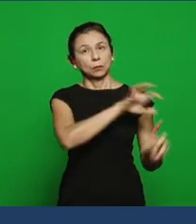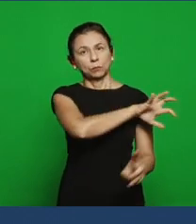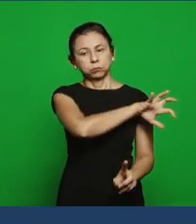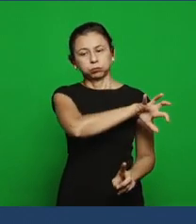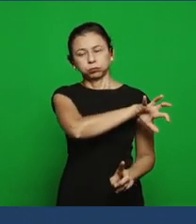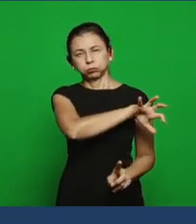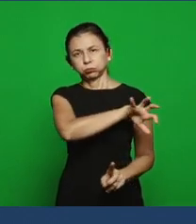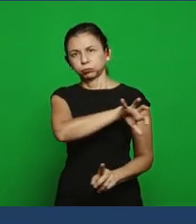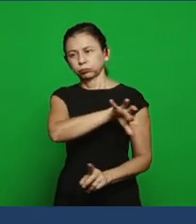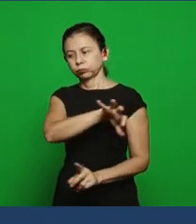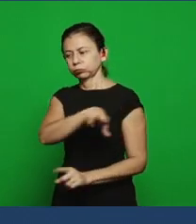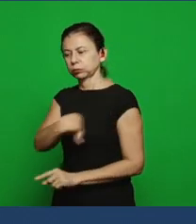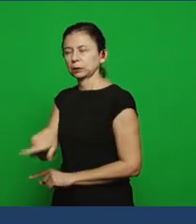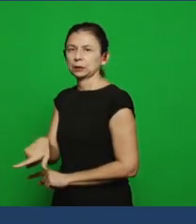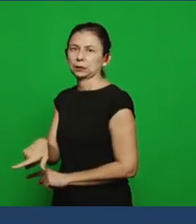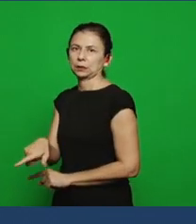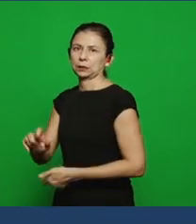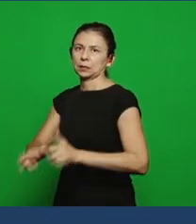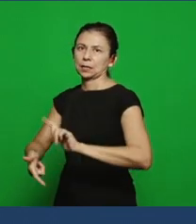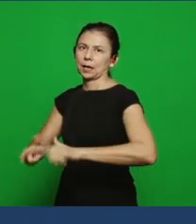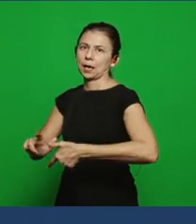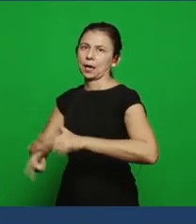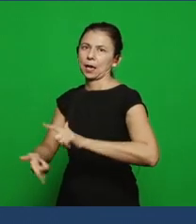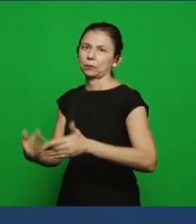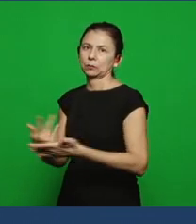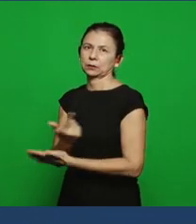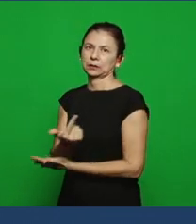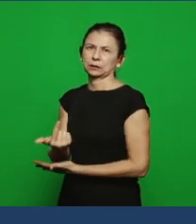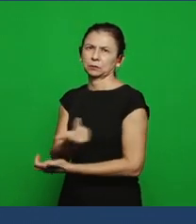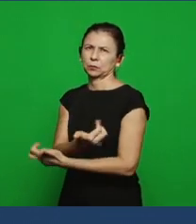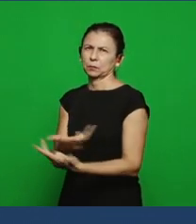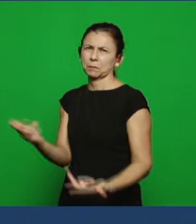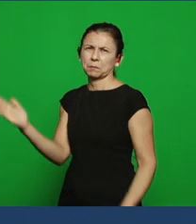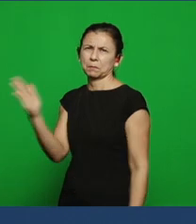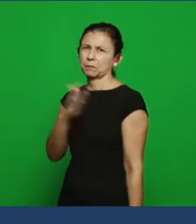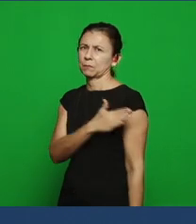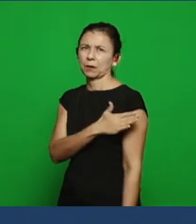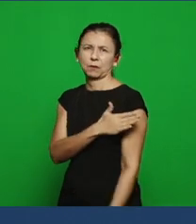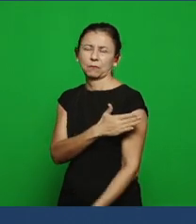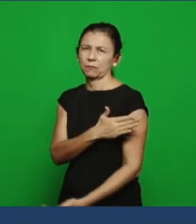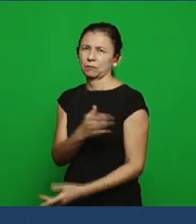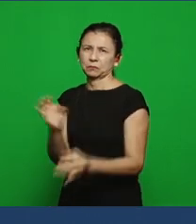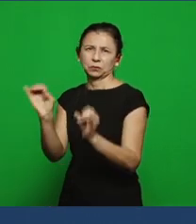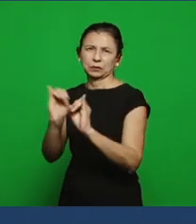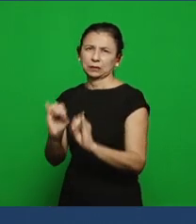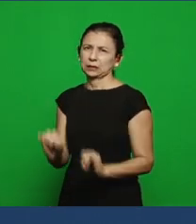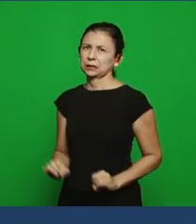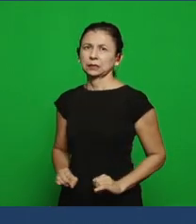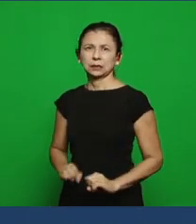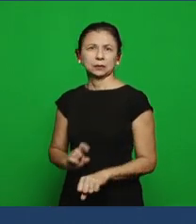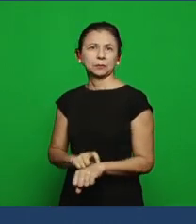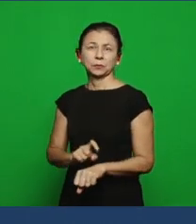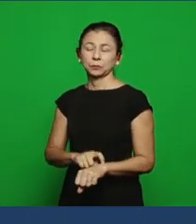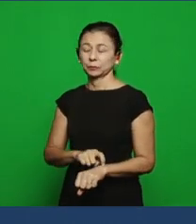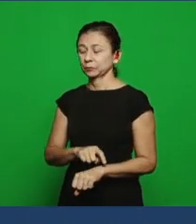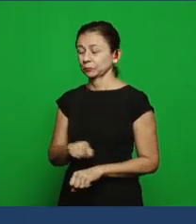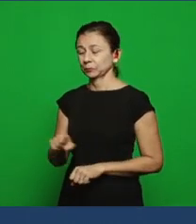the King Ahab all kinds of evils for that period of Israel committing the government